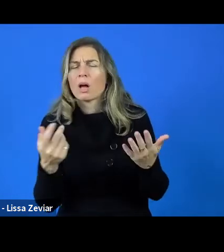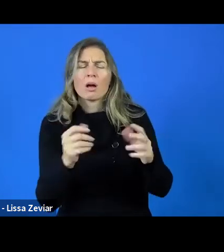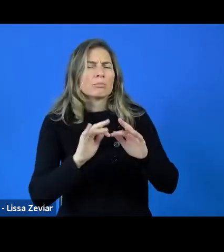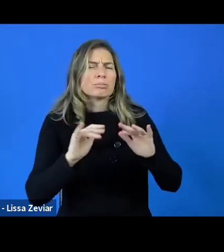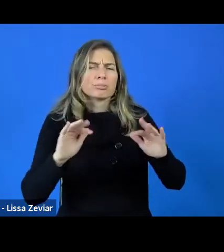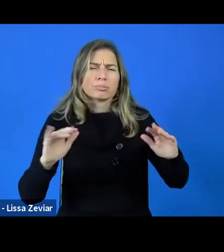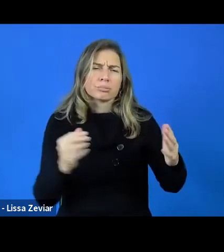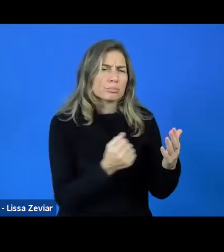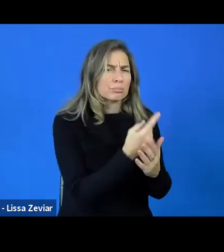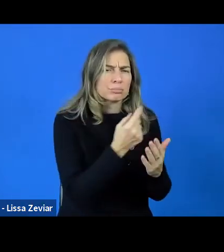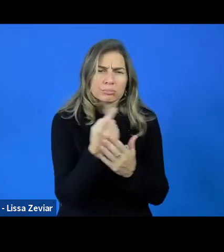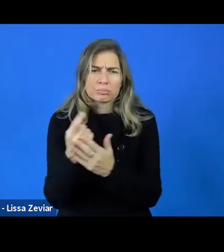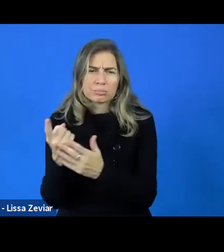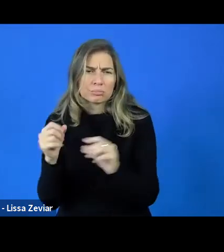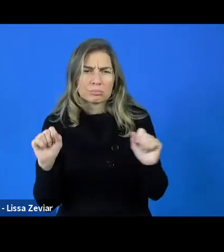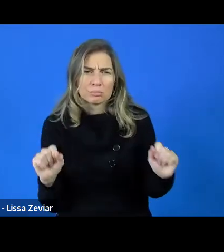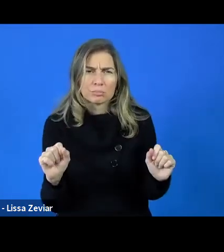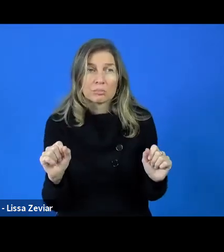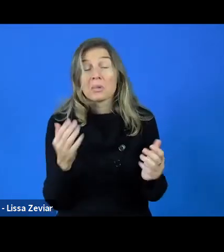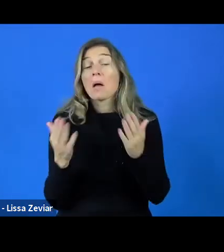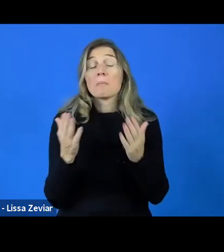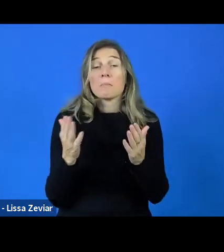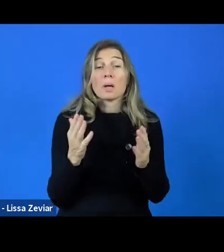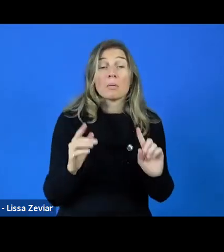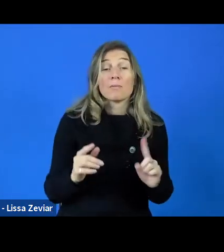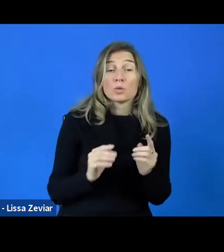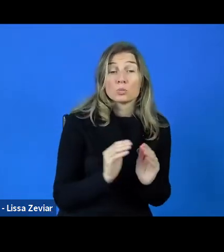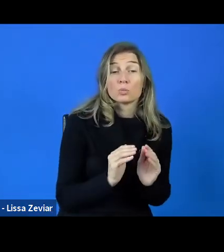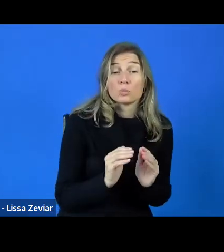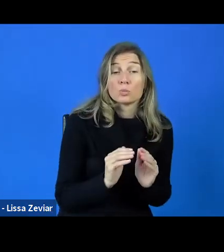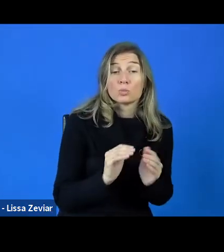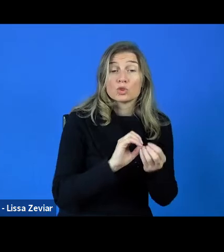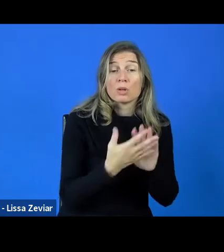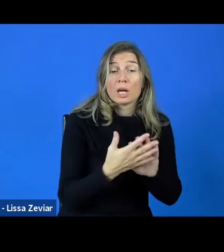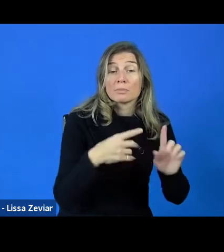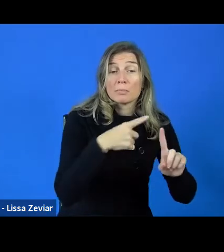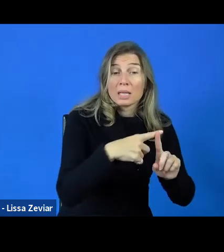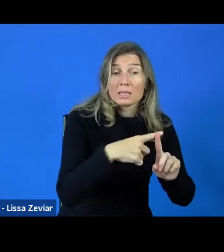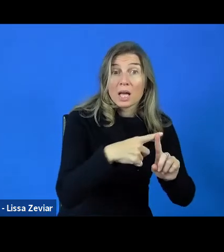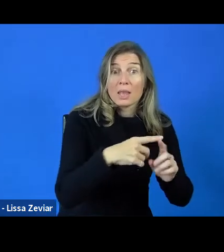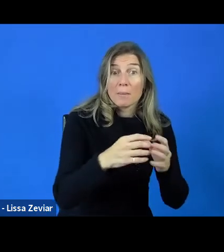You can start small, with an Erasmus+ and then grow into bigger posibilities.